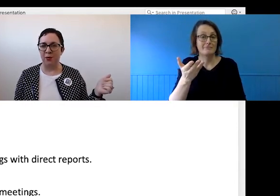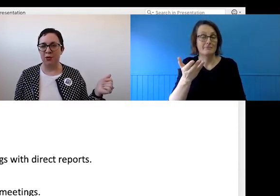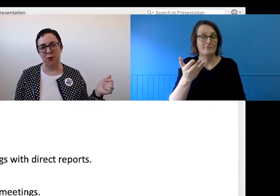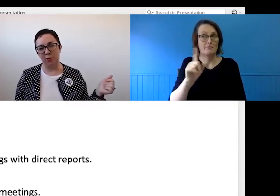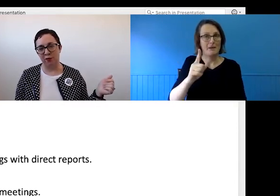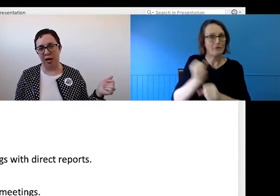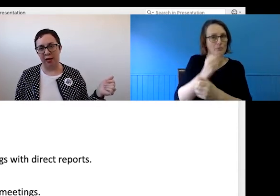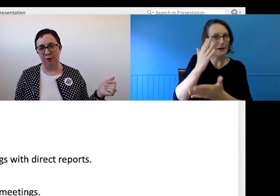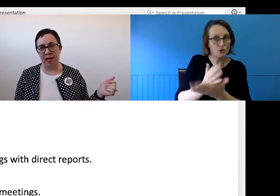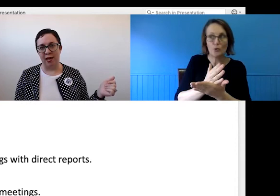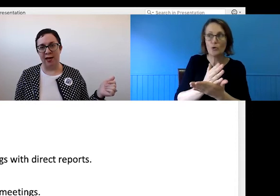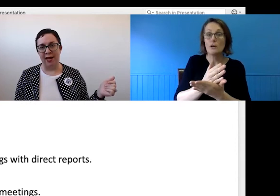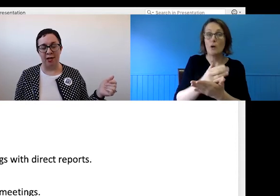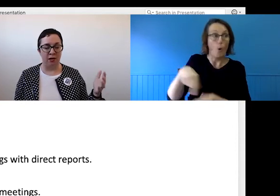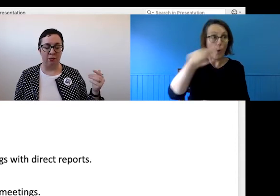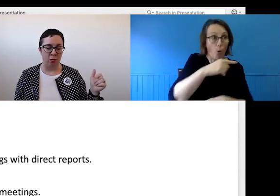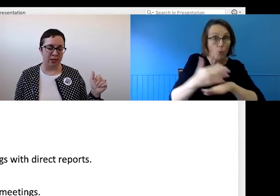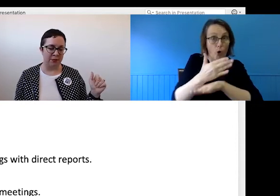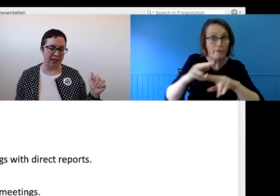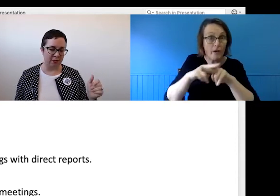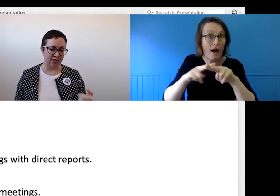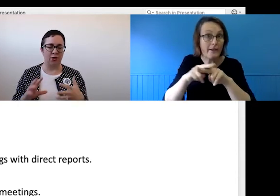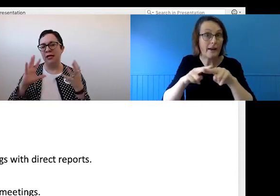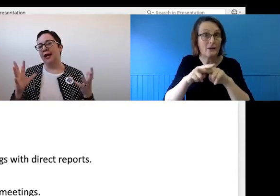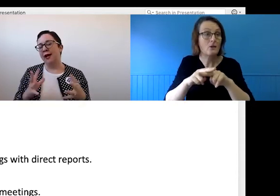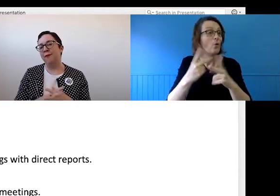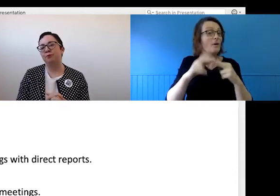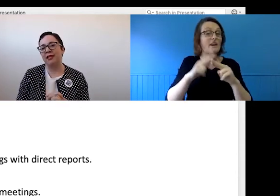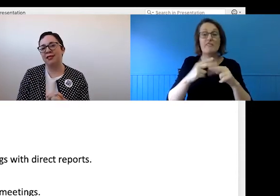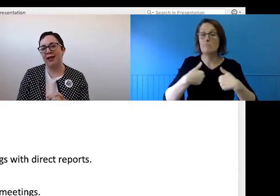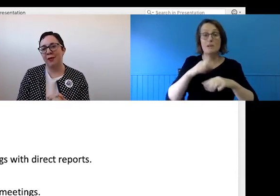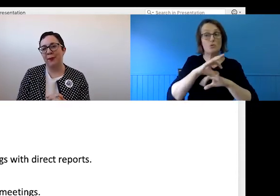people who don't work on Friday are going to always miss out. So setting